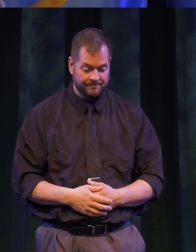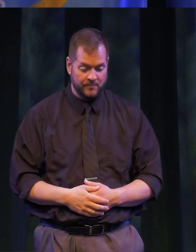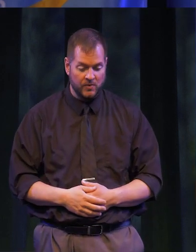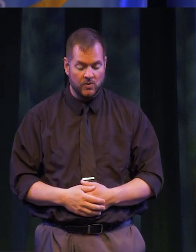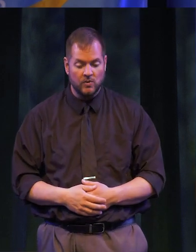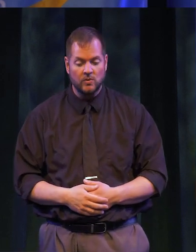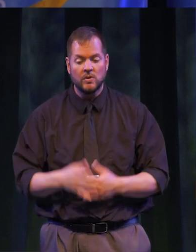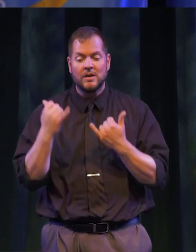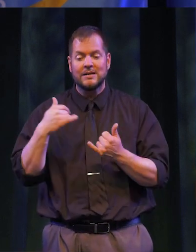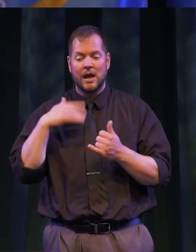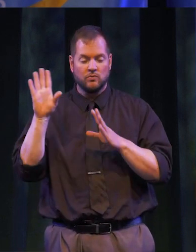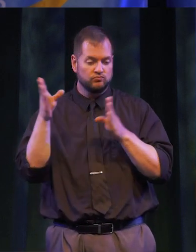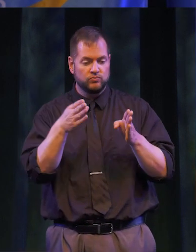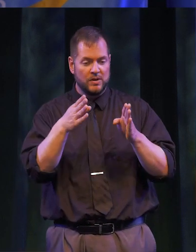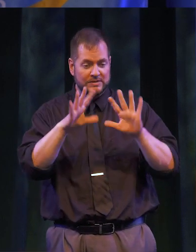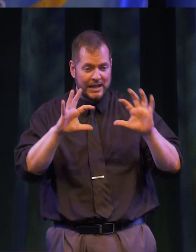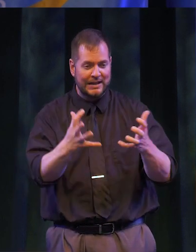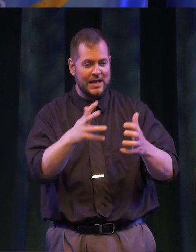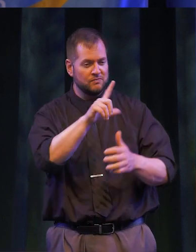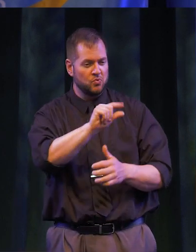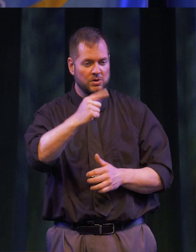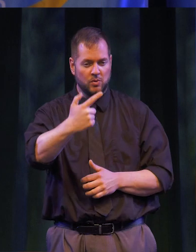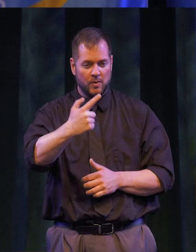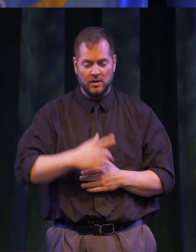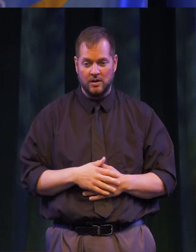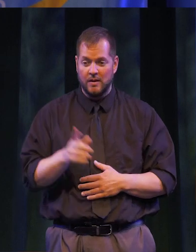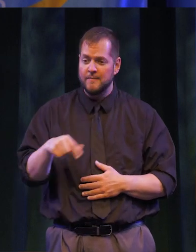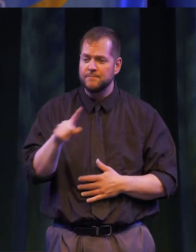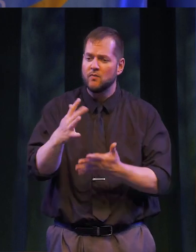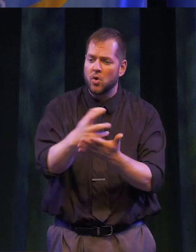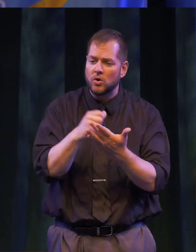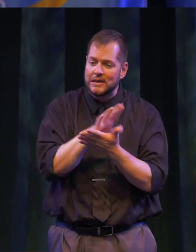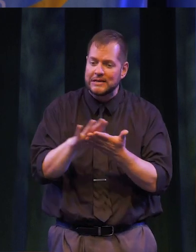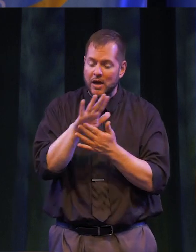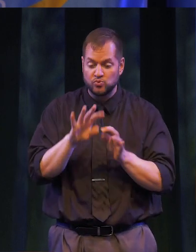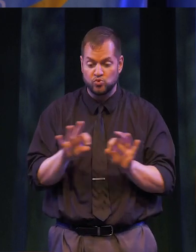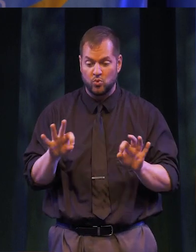AND NOW WE RETURN OUR ATTENTION TO THE CLASS OF 2021, WHO HAS EARNED A COLLEGE DEGREE DURING